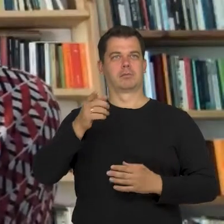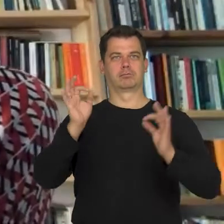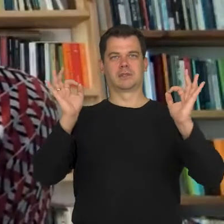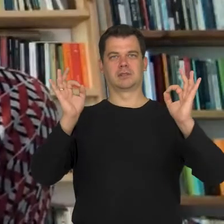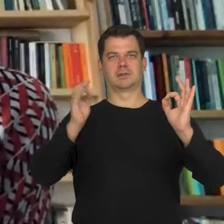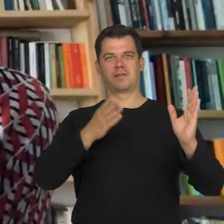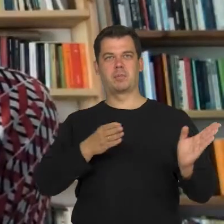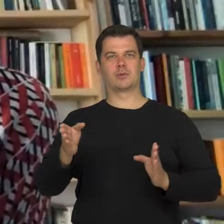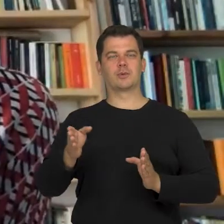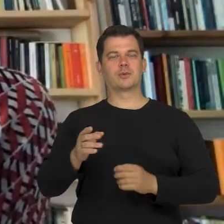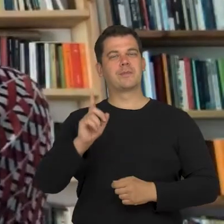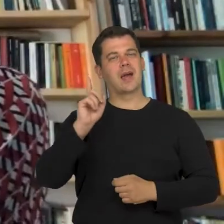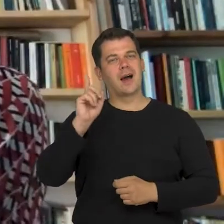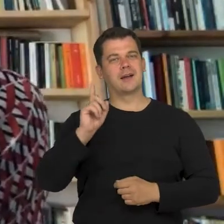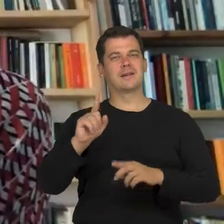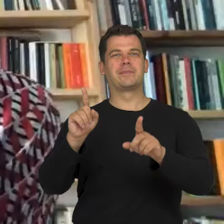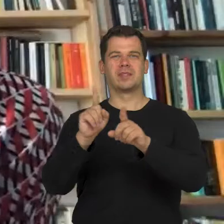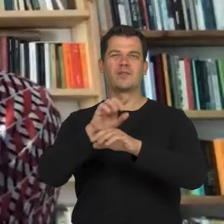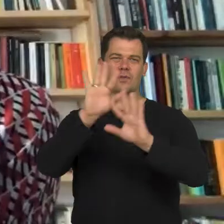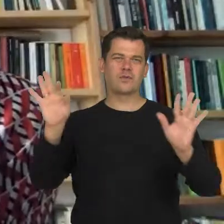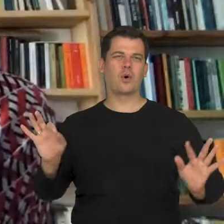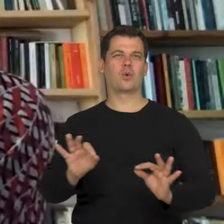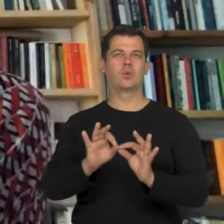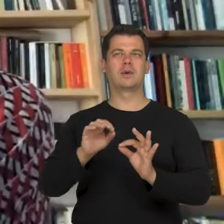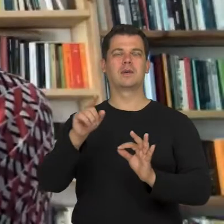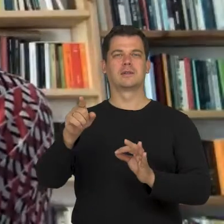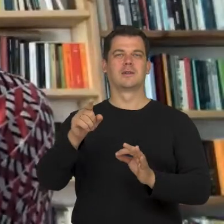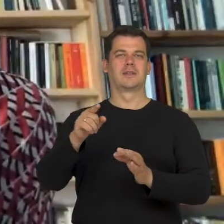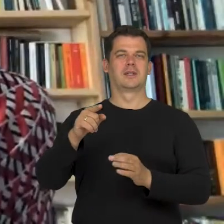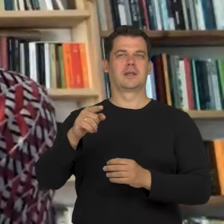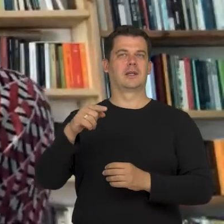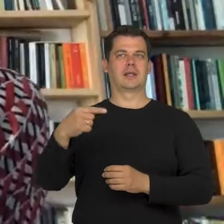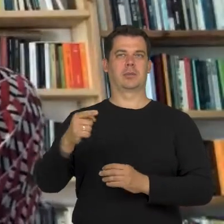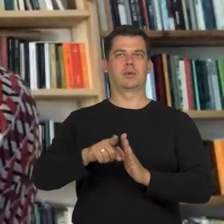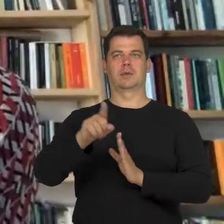However, these roles were not given to actors or actresses